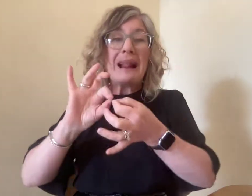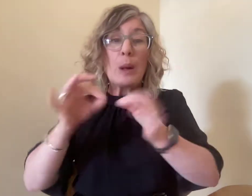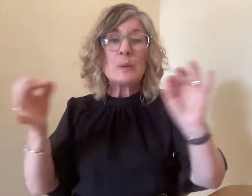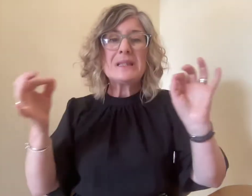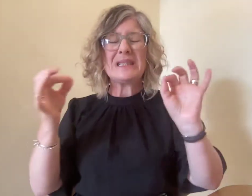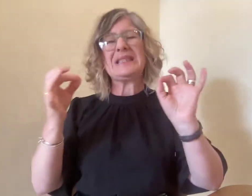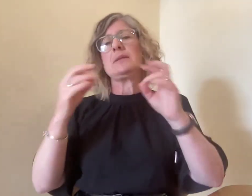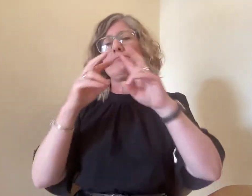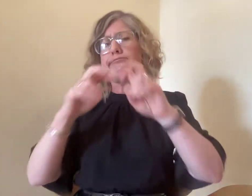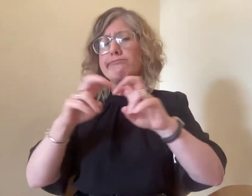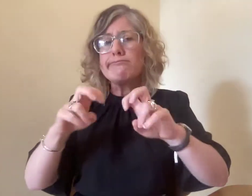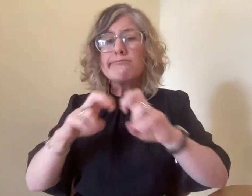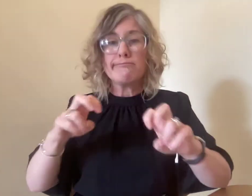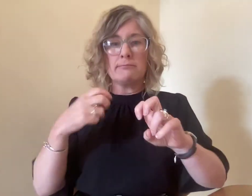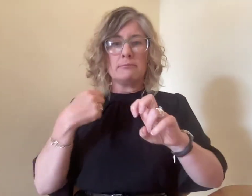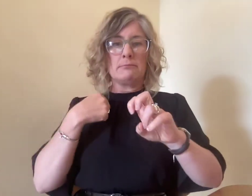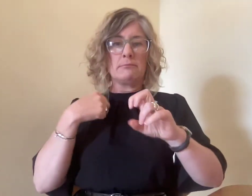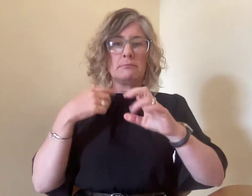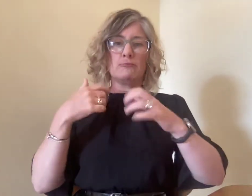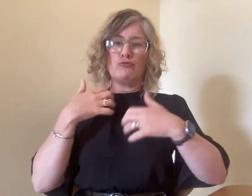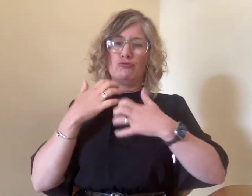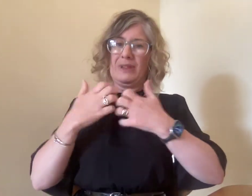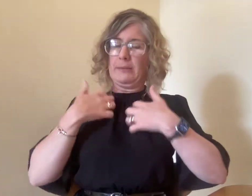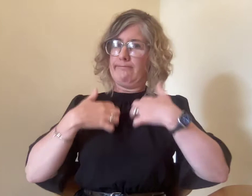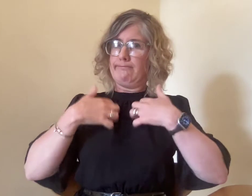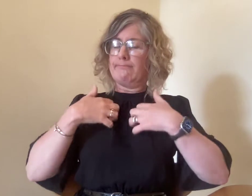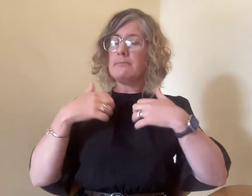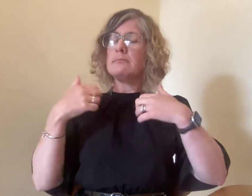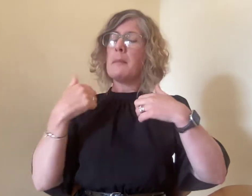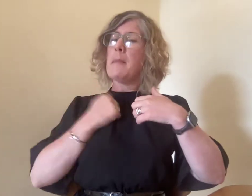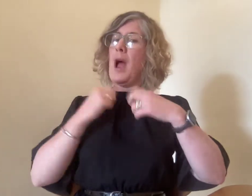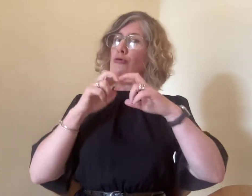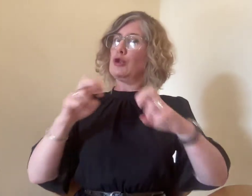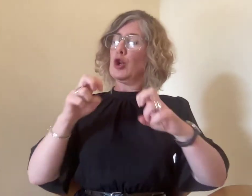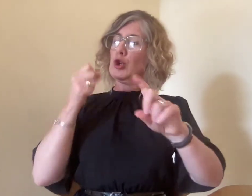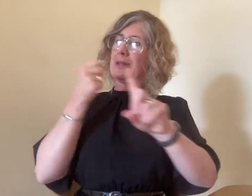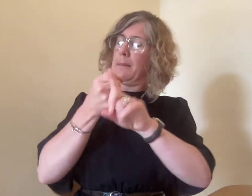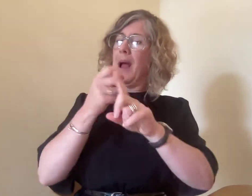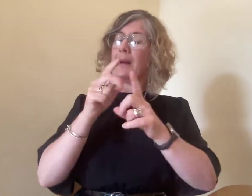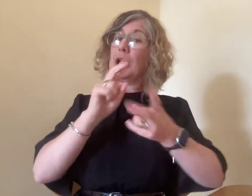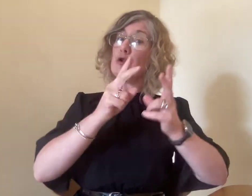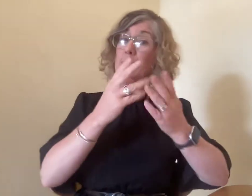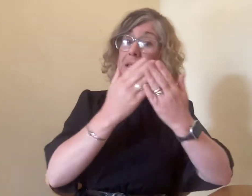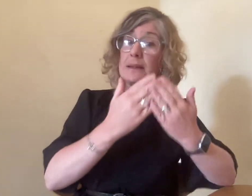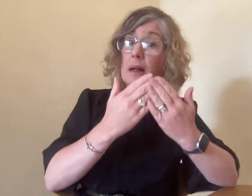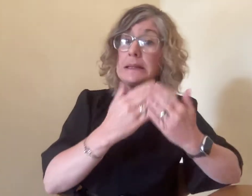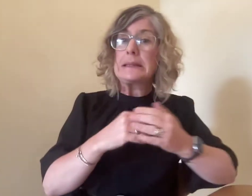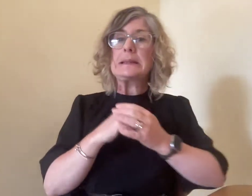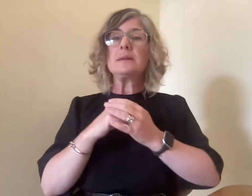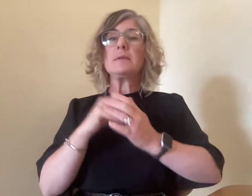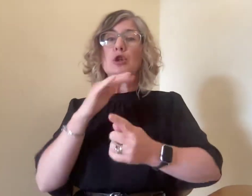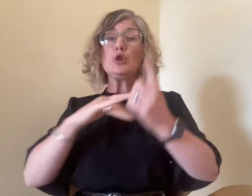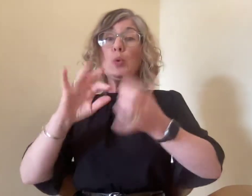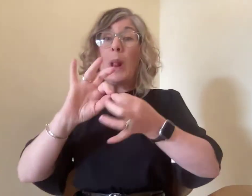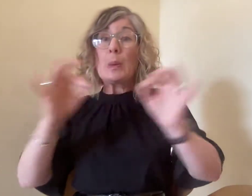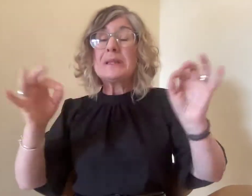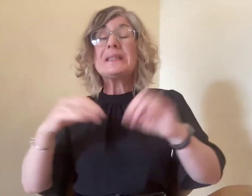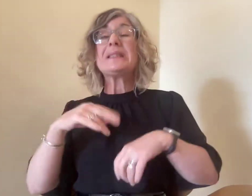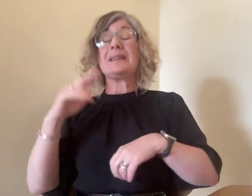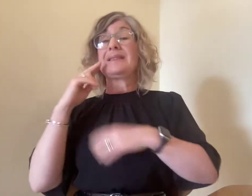sociological approaches to inform the wider fields of interpreting studies, sociolinguistics,